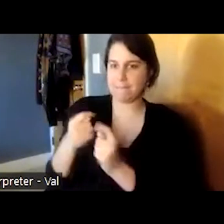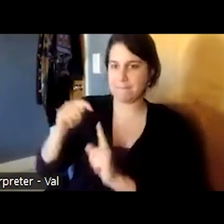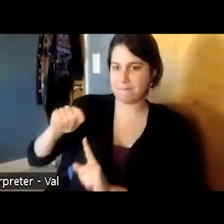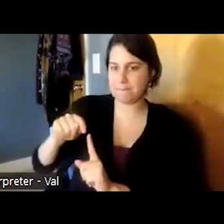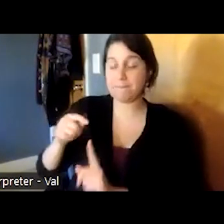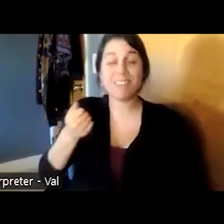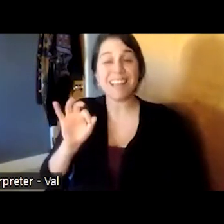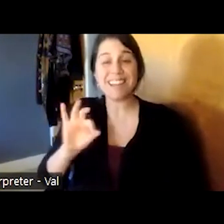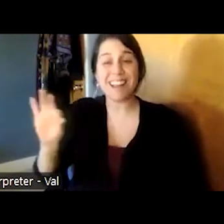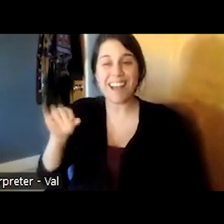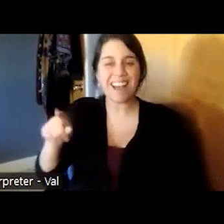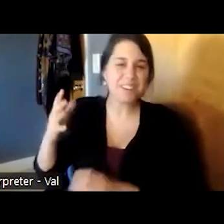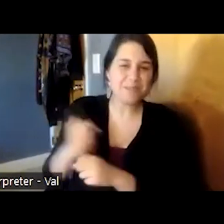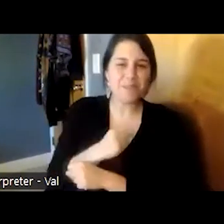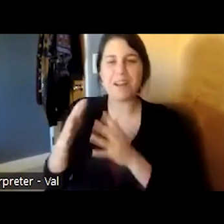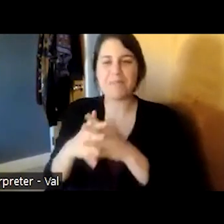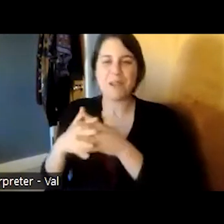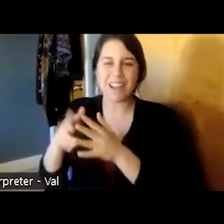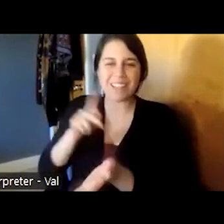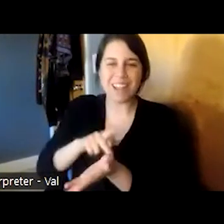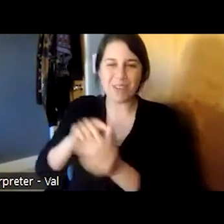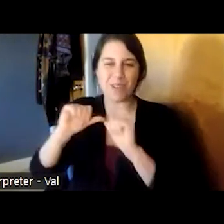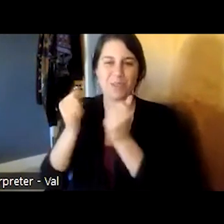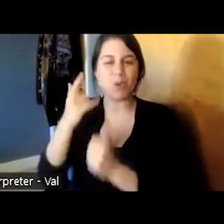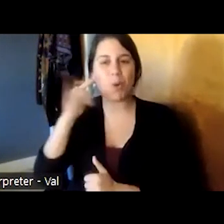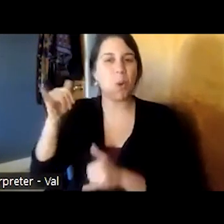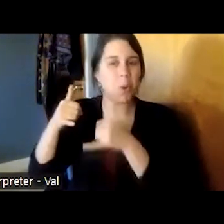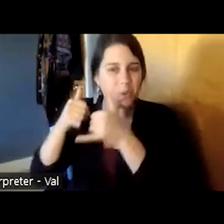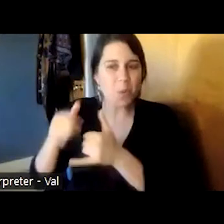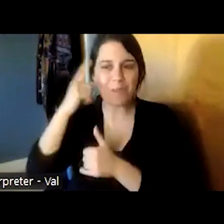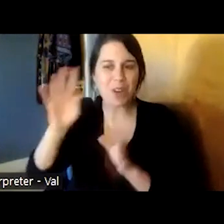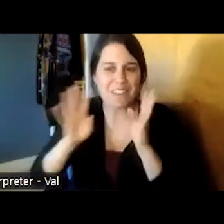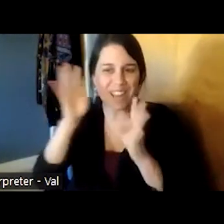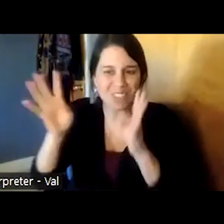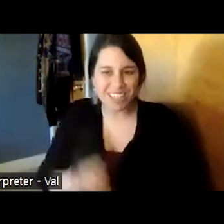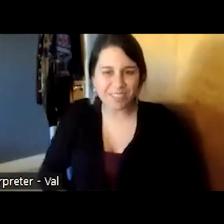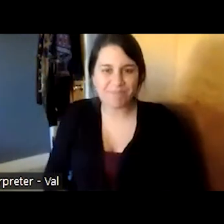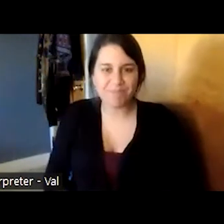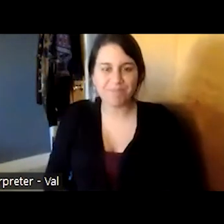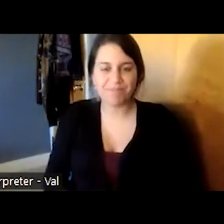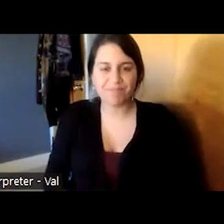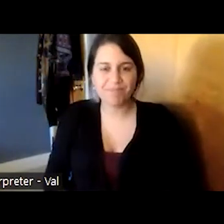won the american psychiatric association's gold award for innovation so we received funding from